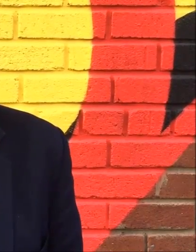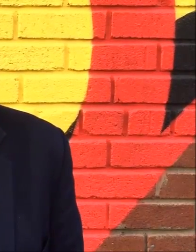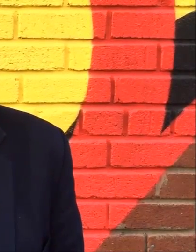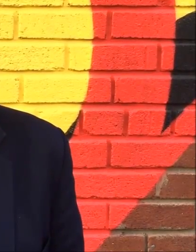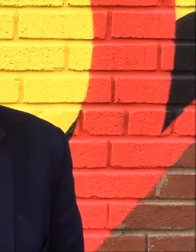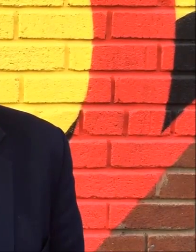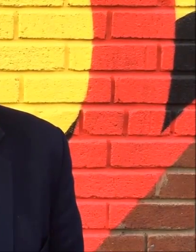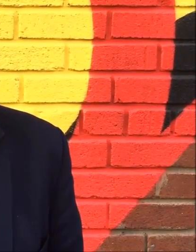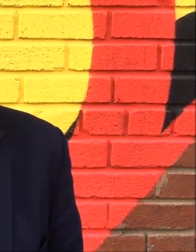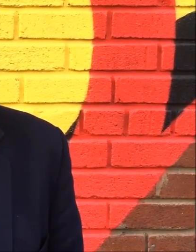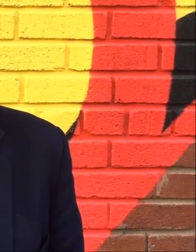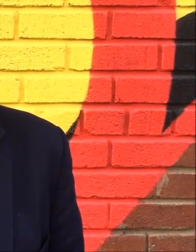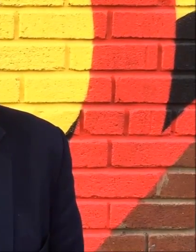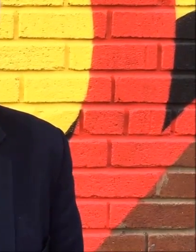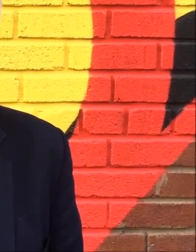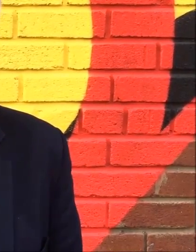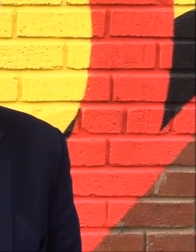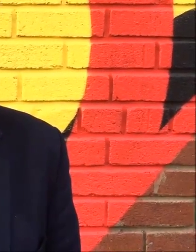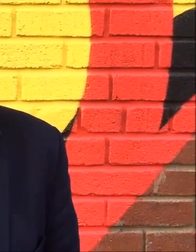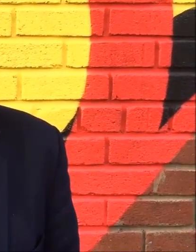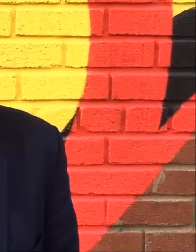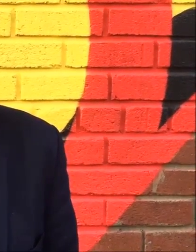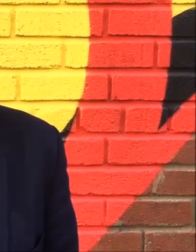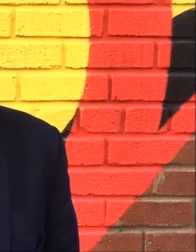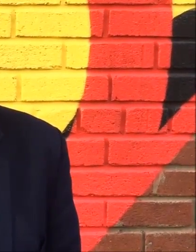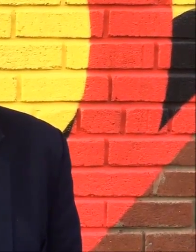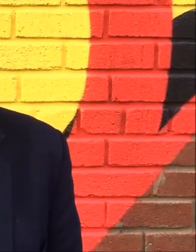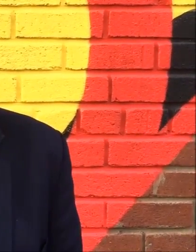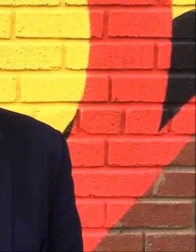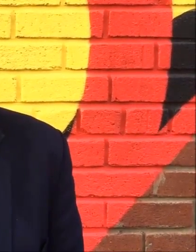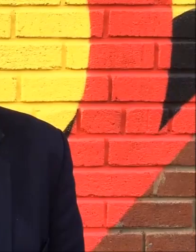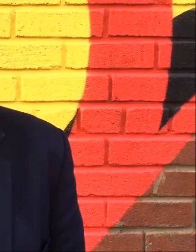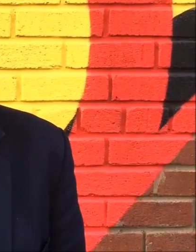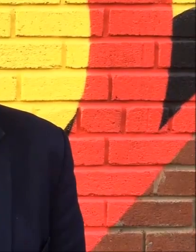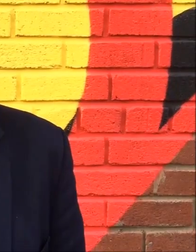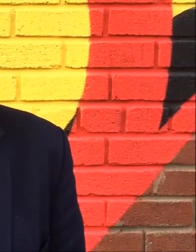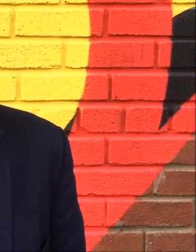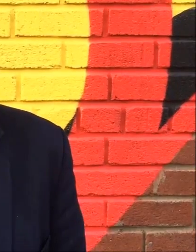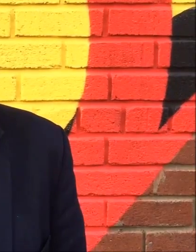We really hope to contribute to his legacy and to building the legacy of Canadian music.